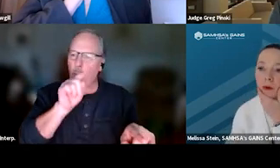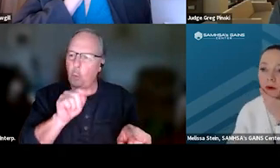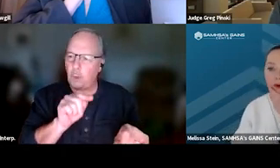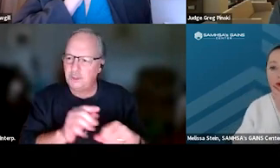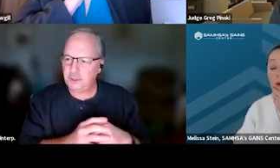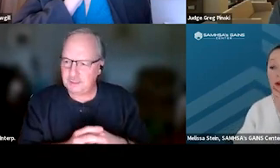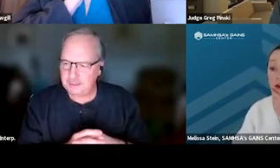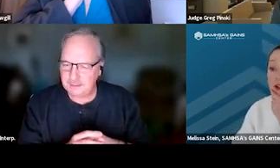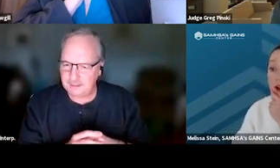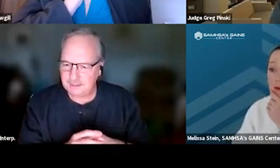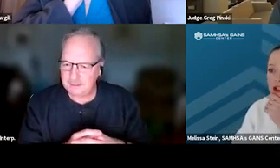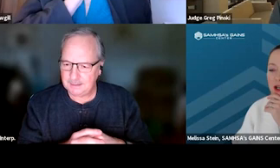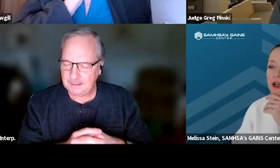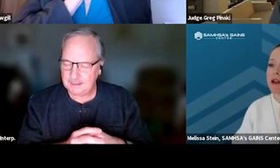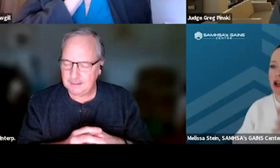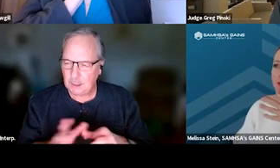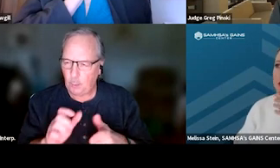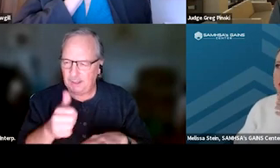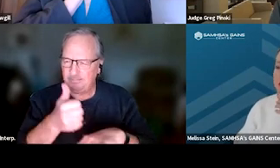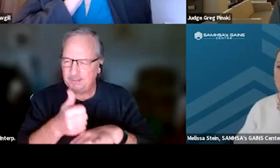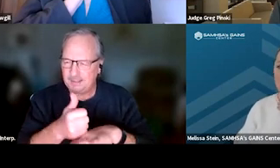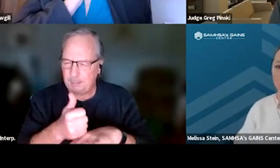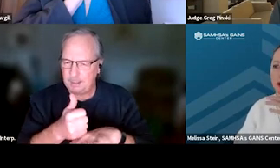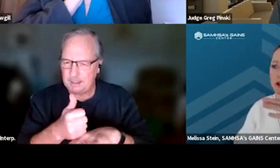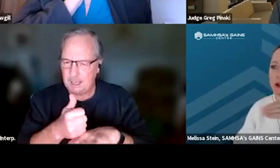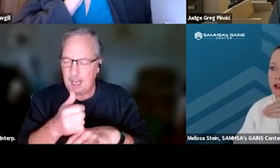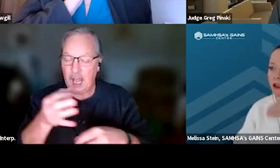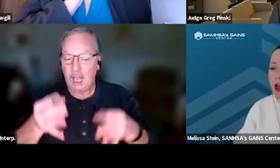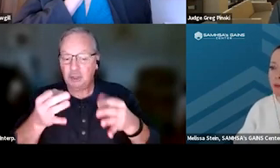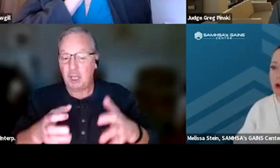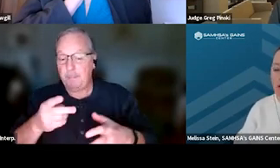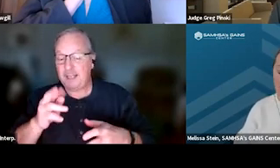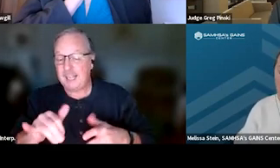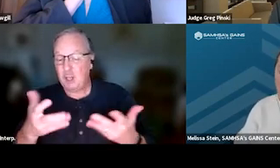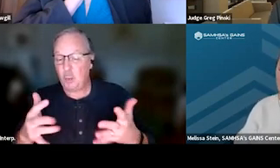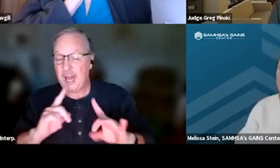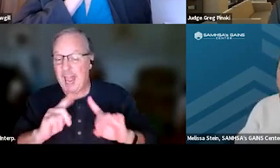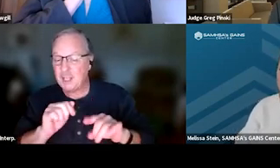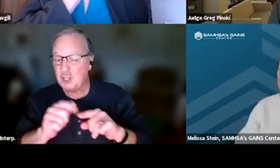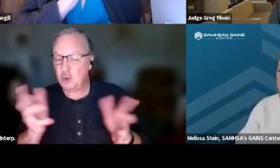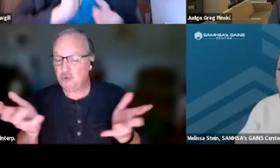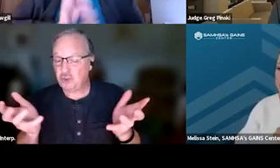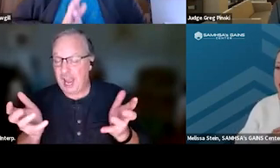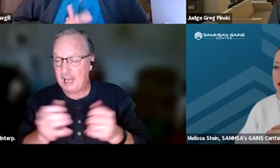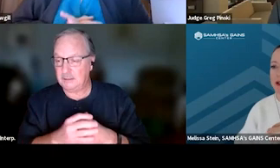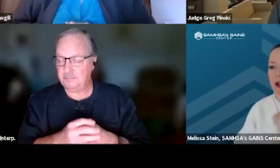more for courts that are established, and Judge Pinski, I see you already answered this in the chat, but, again, just wanted to revisit this,